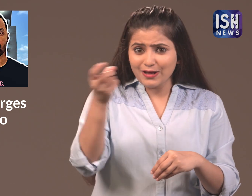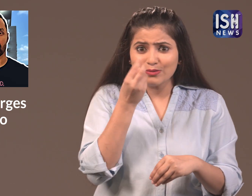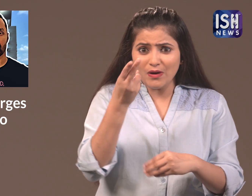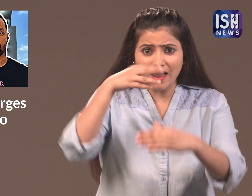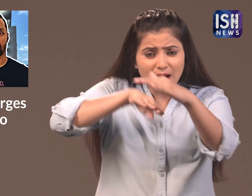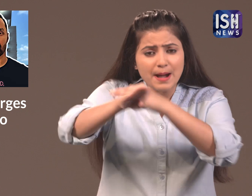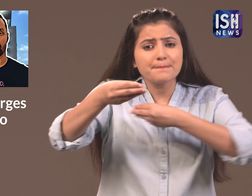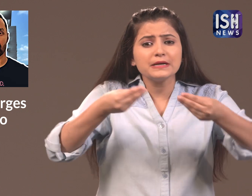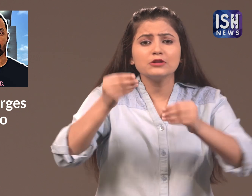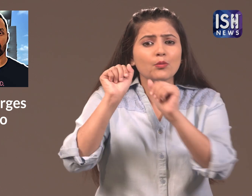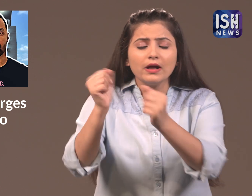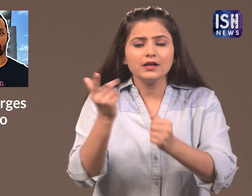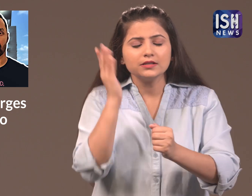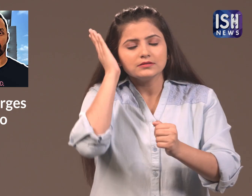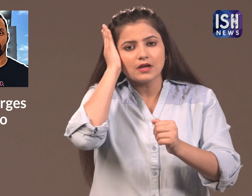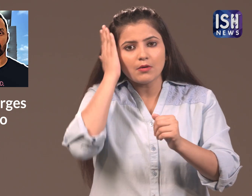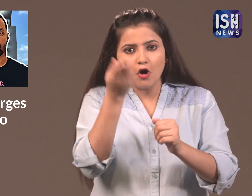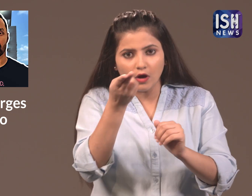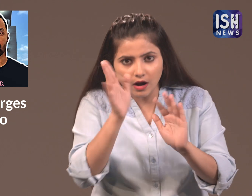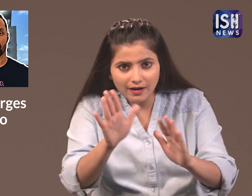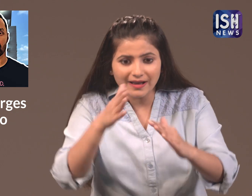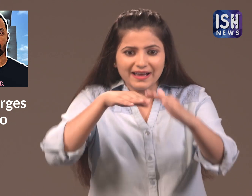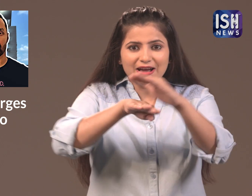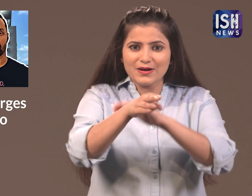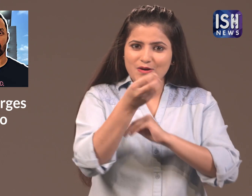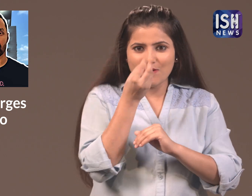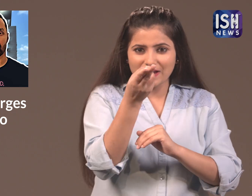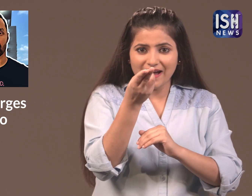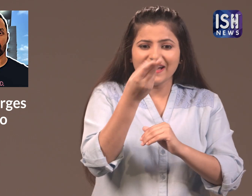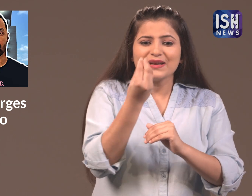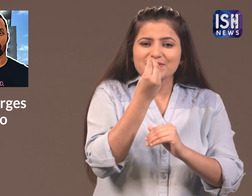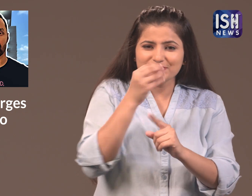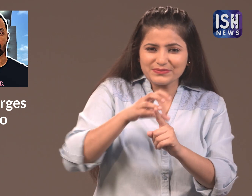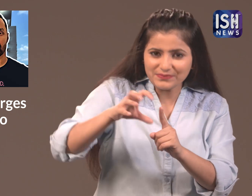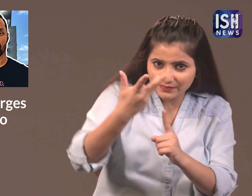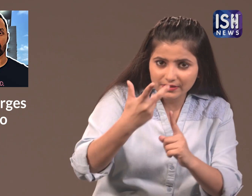A hotel is in the business of providing accomadation and restaurant services.